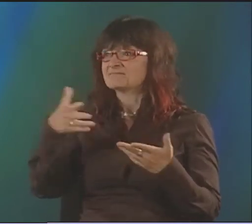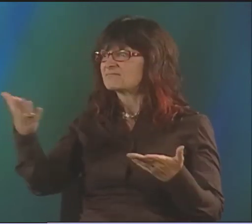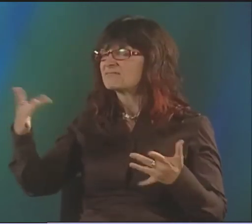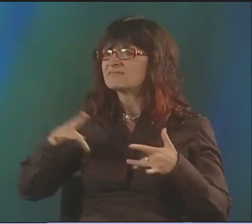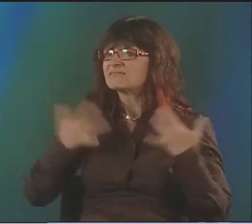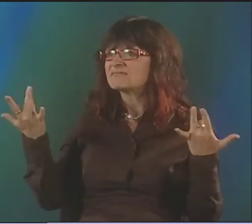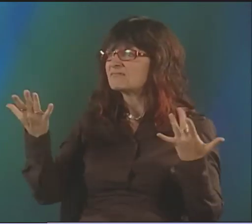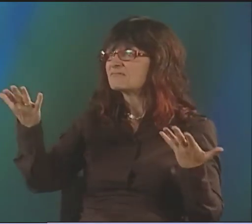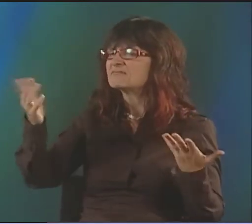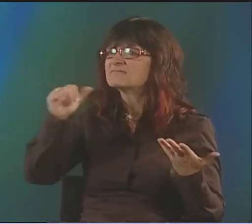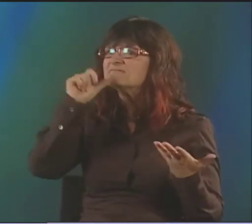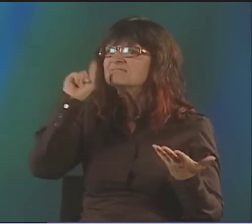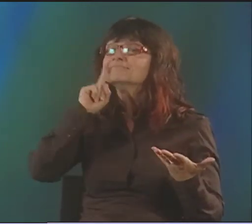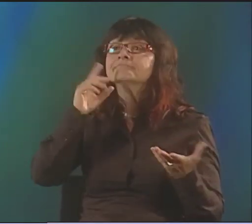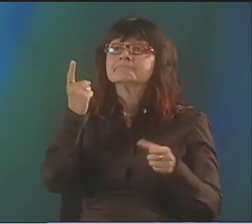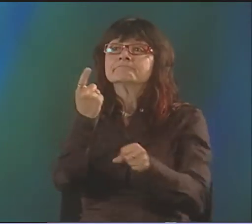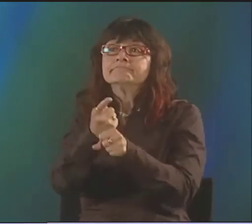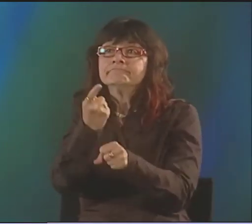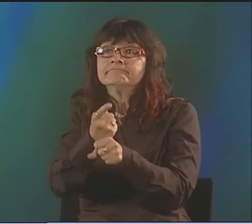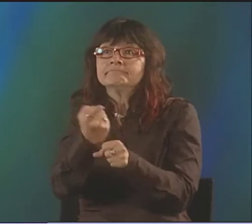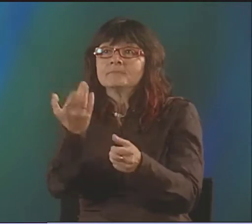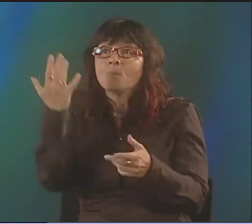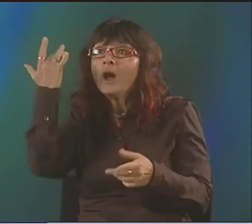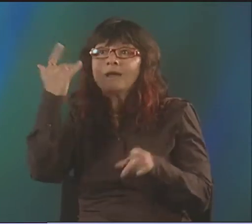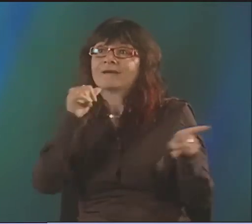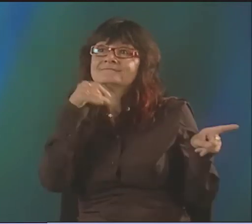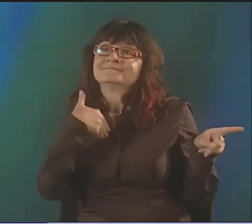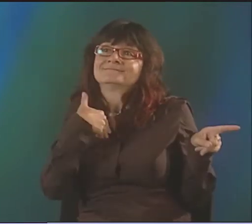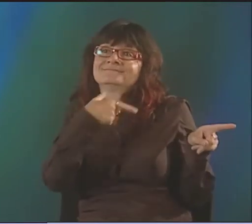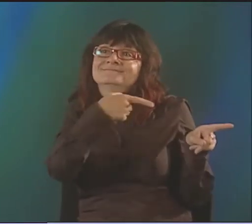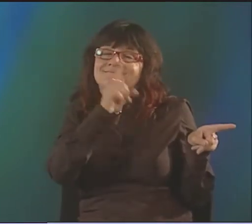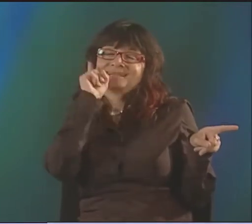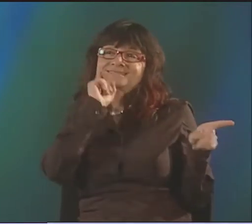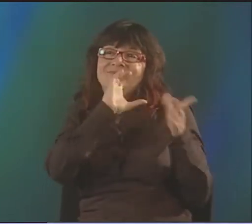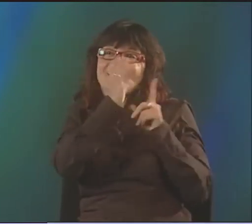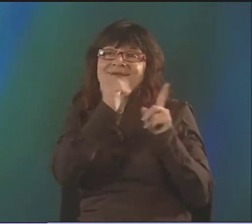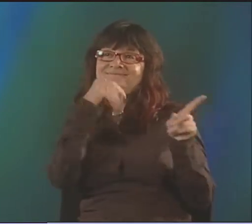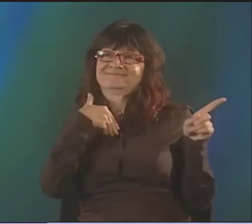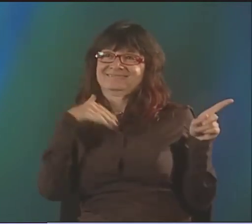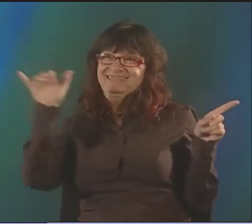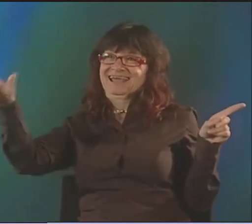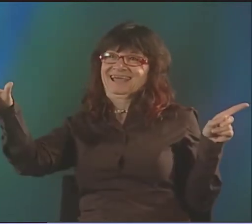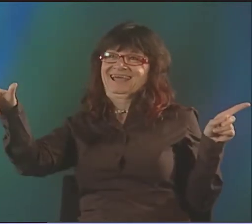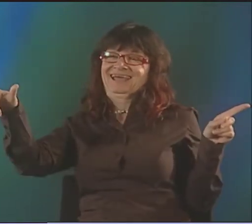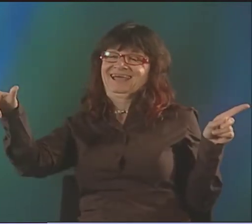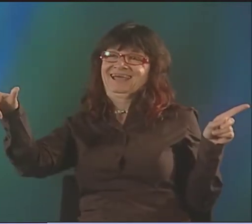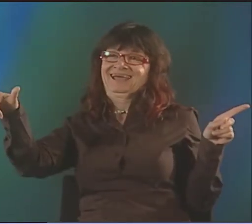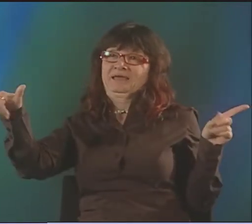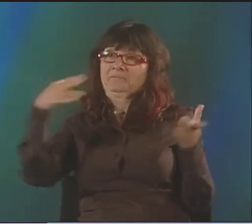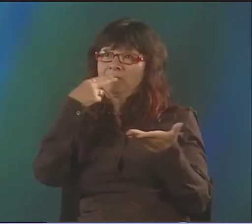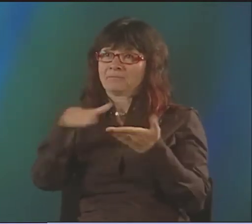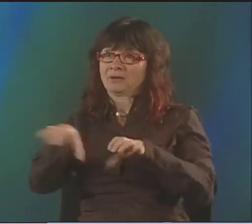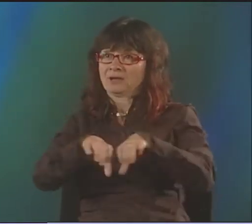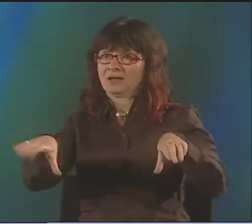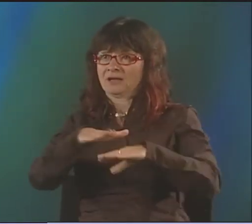WHICH REALLY HELPED ME SEE IN DIFFERENT WAYS AS WELL. SO, YES, YOU KNOW, DEAF PEOPLE WOULD SAY, "WHAT'S UP?